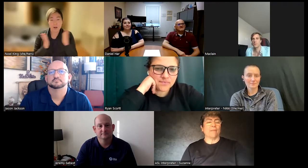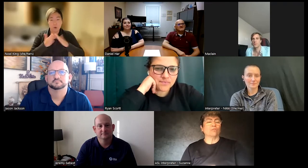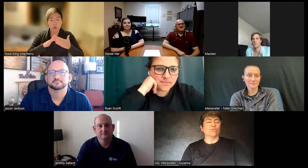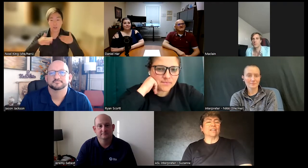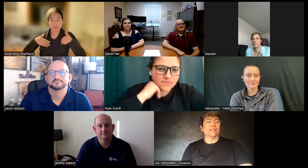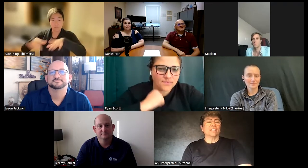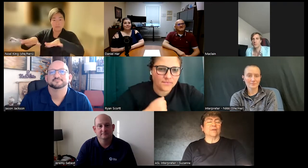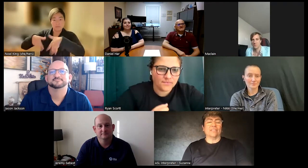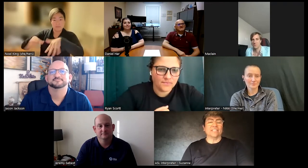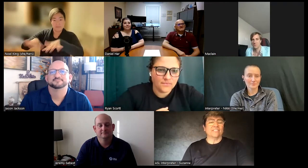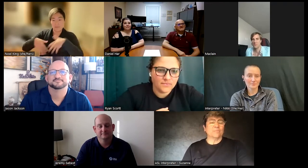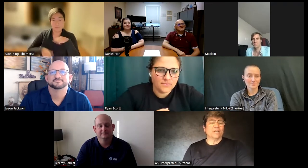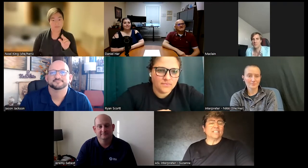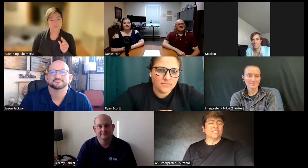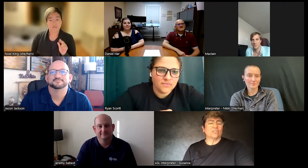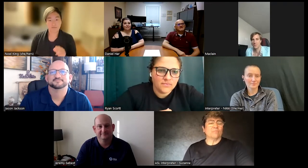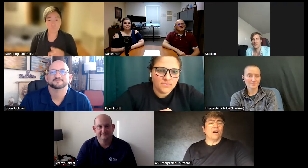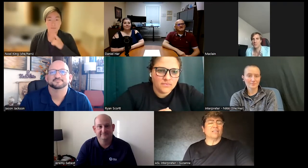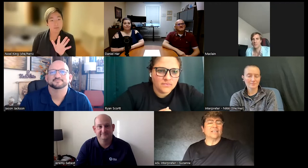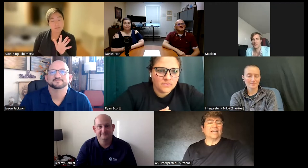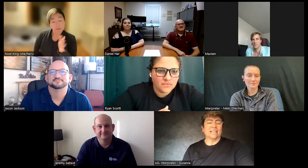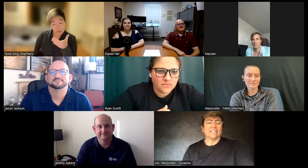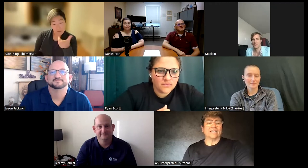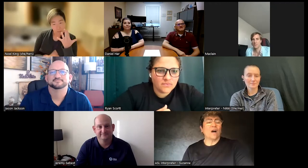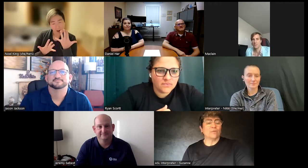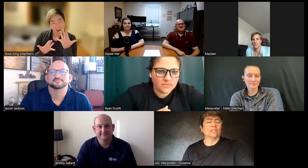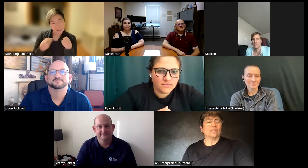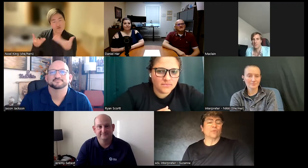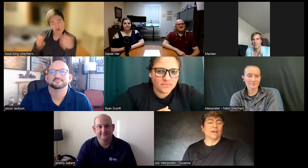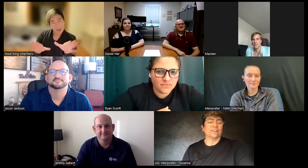boundary and the deaf Community is so small and I said no I really want her